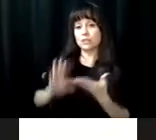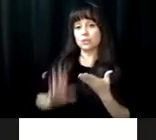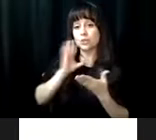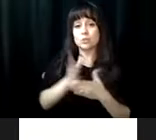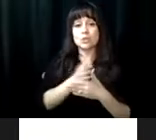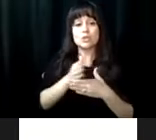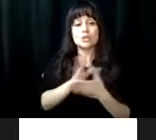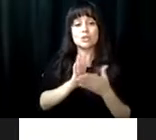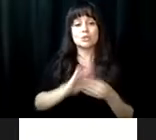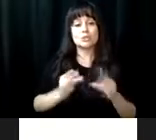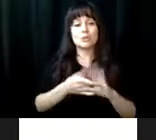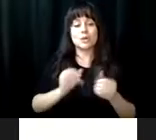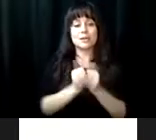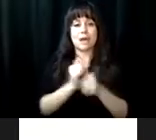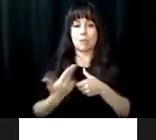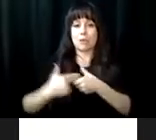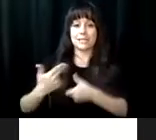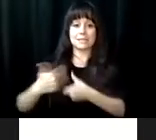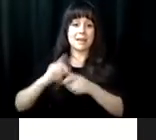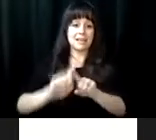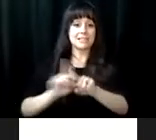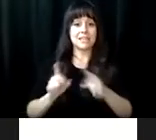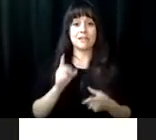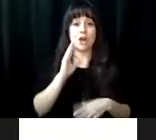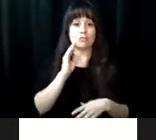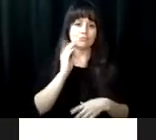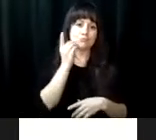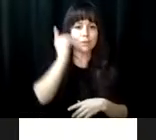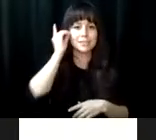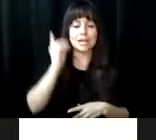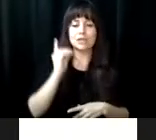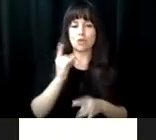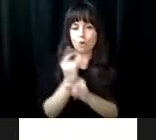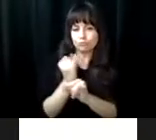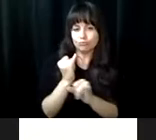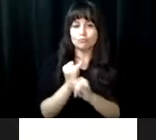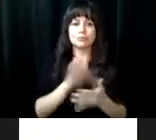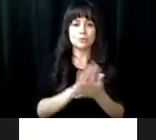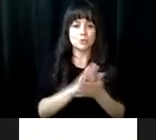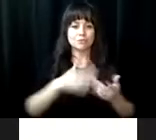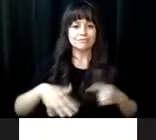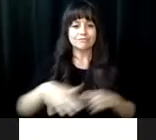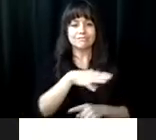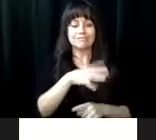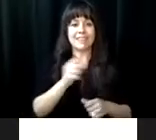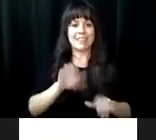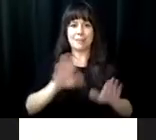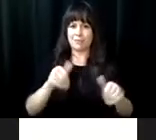prepare students for the dance of life, and former students will share stories of how participating in a residential skills